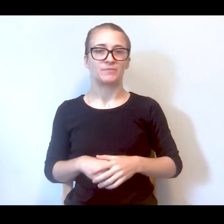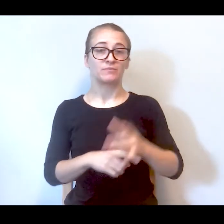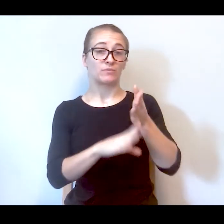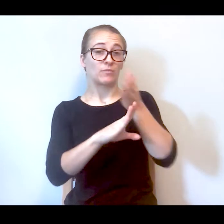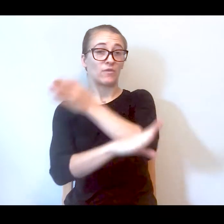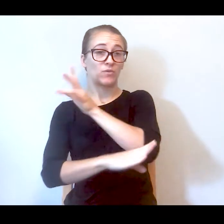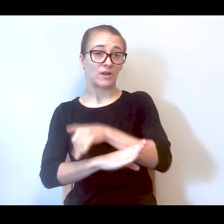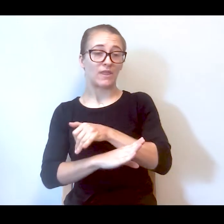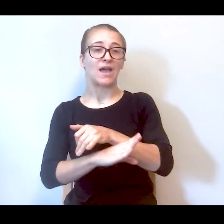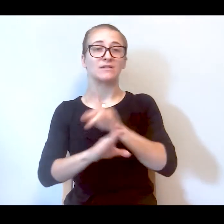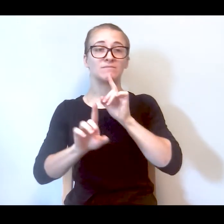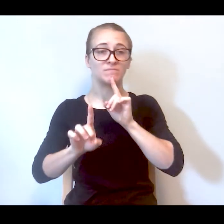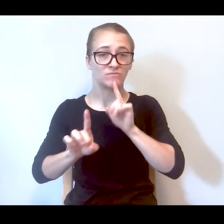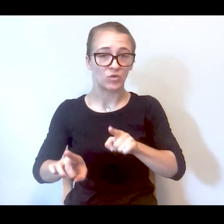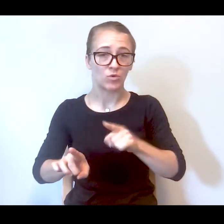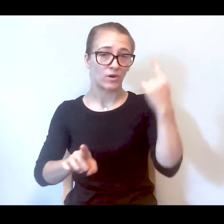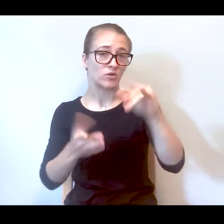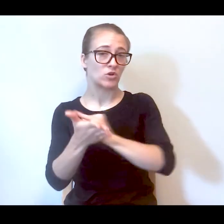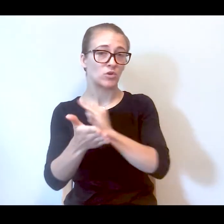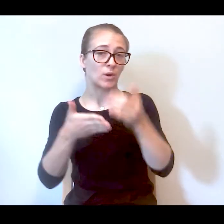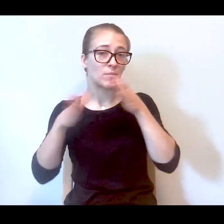to that, investigative reporter at New York public